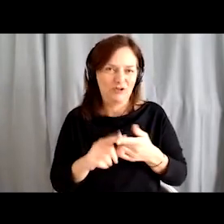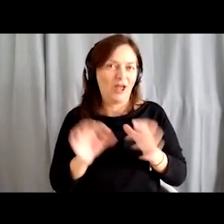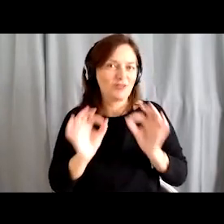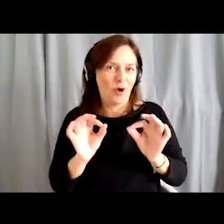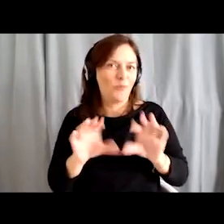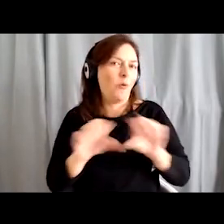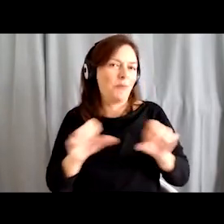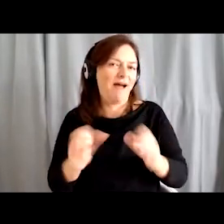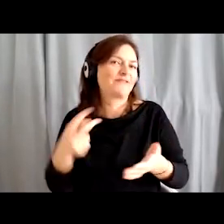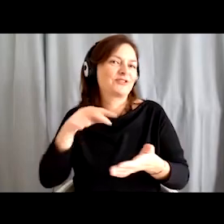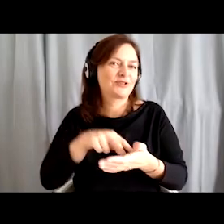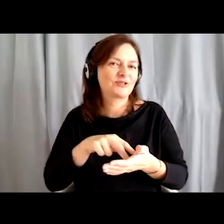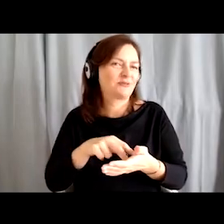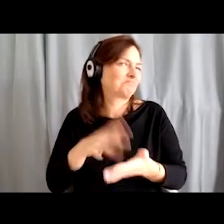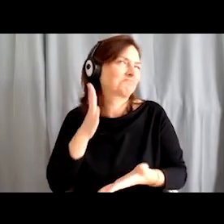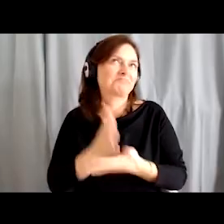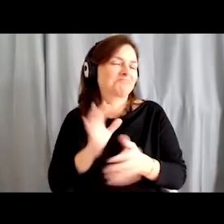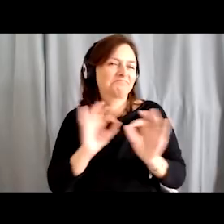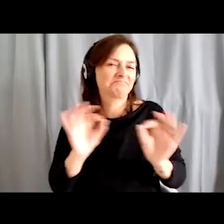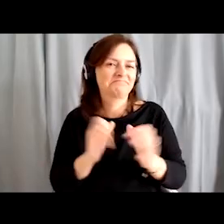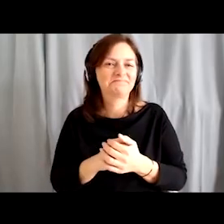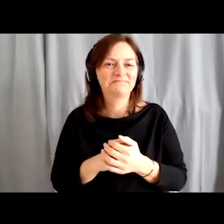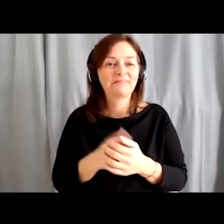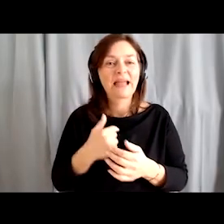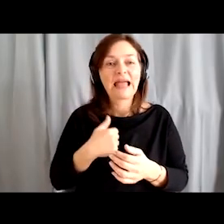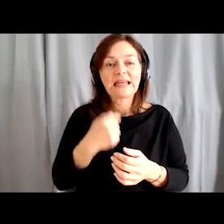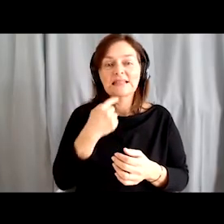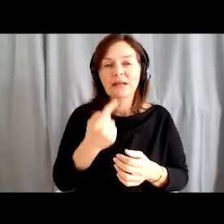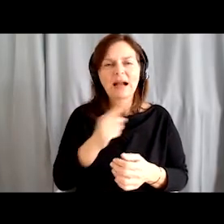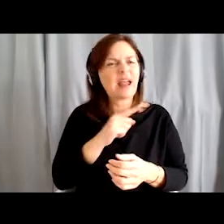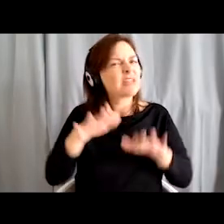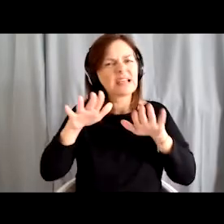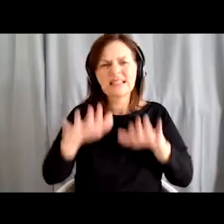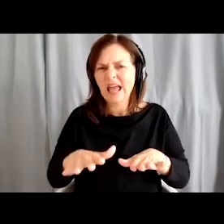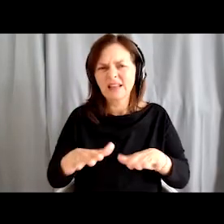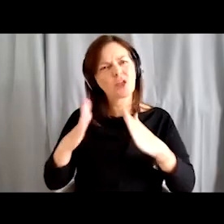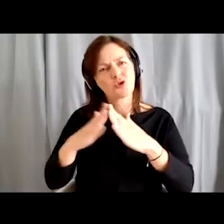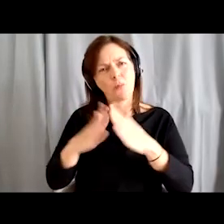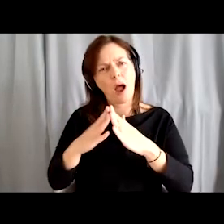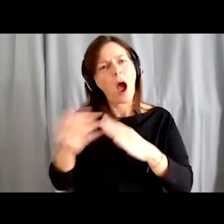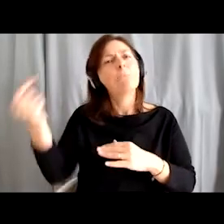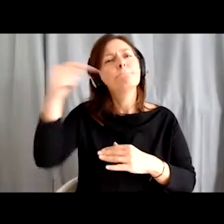That is wonderful, is it not Iris? So I would say: do not sit at home; come, hang out.